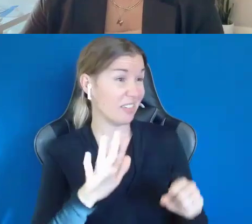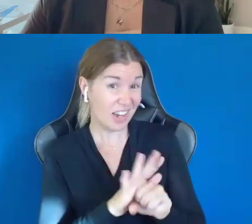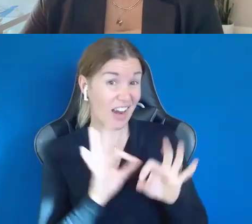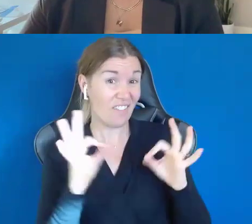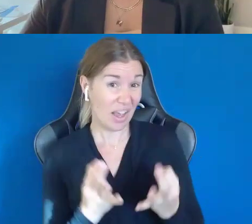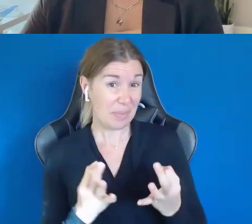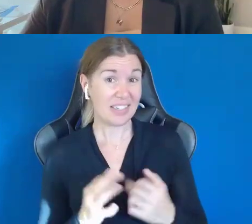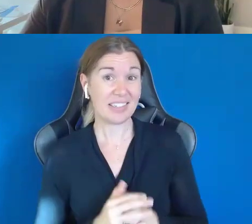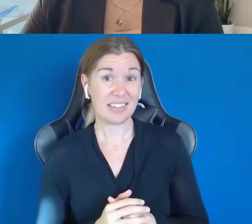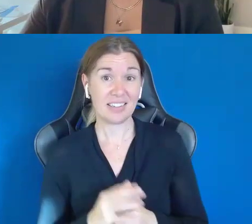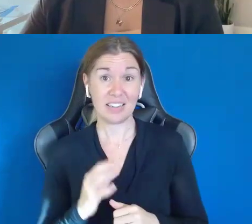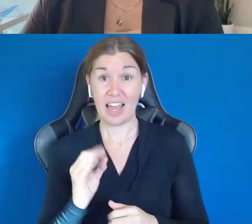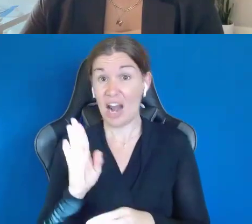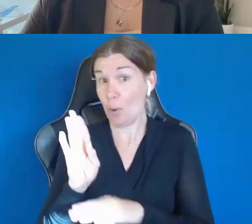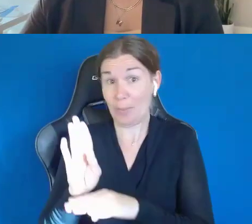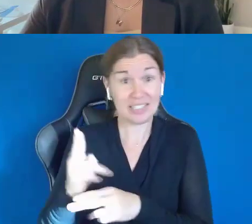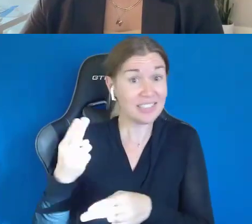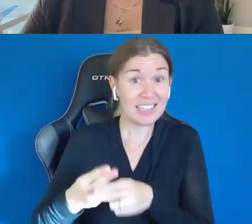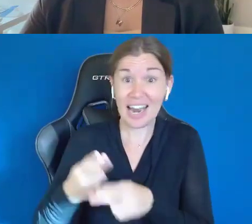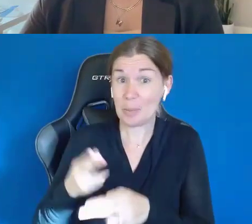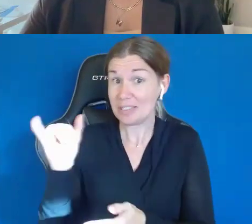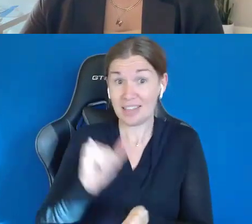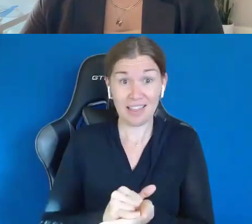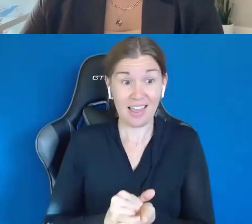Our business name was that way, remember? We had a family dinner one night.